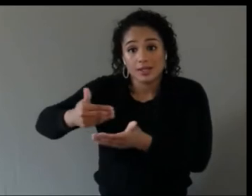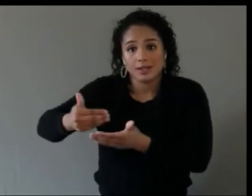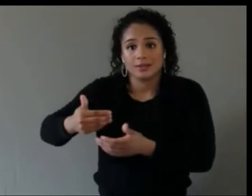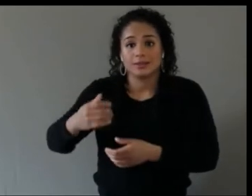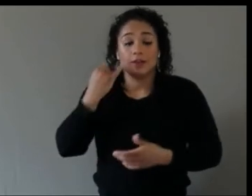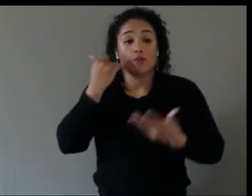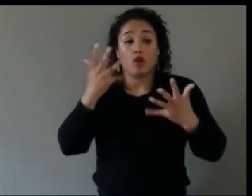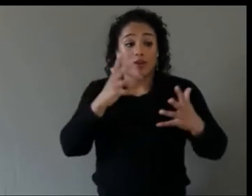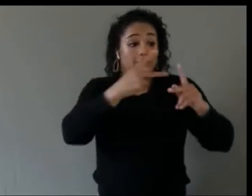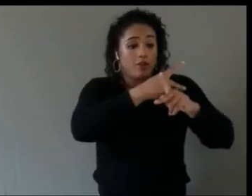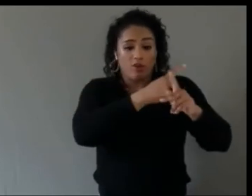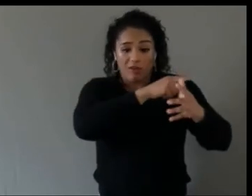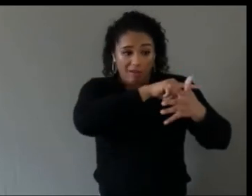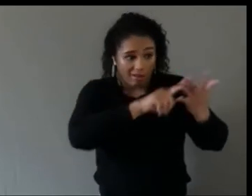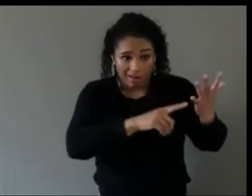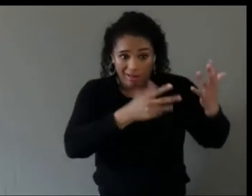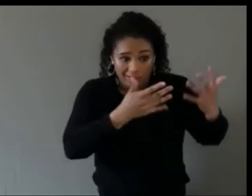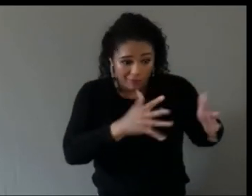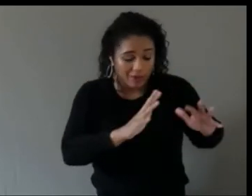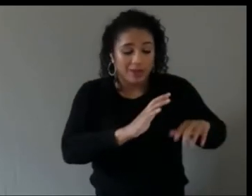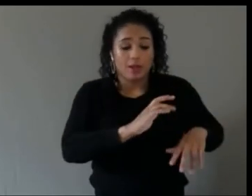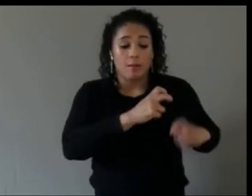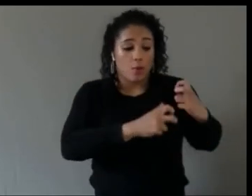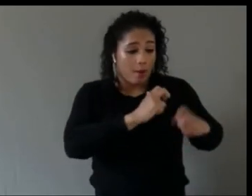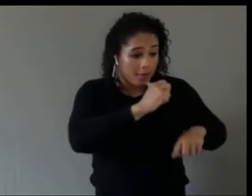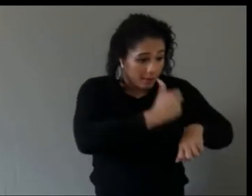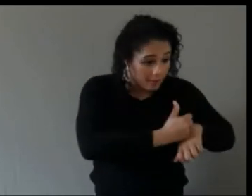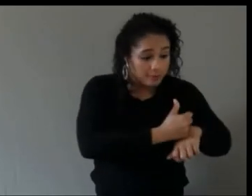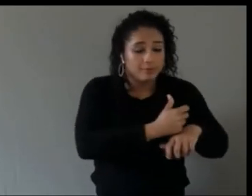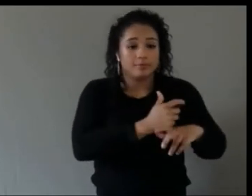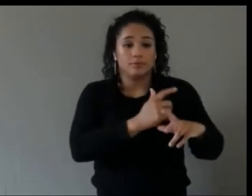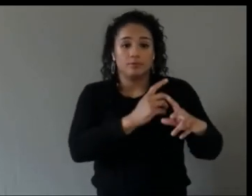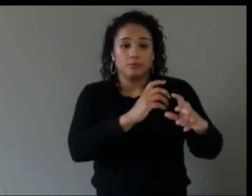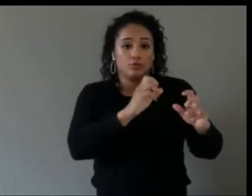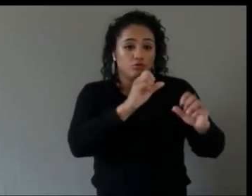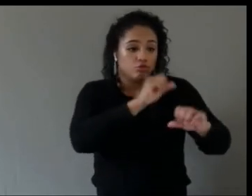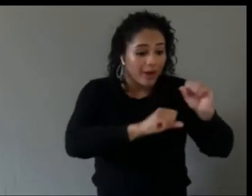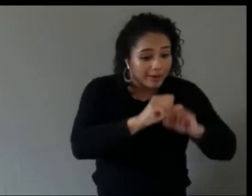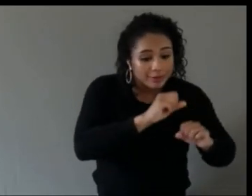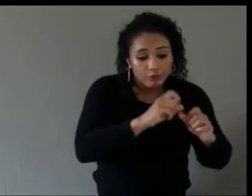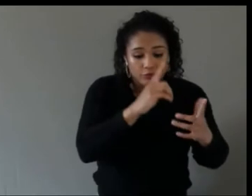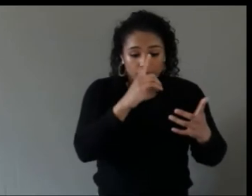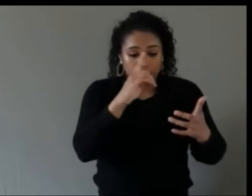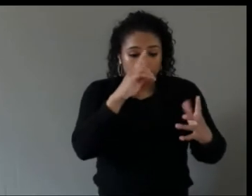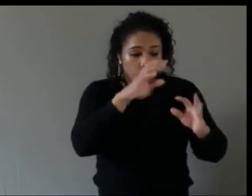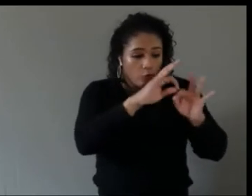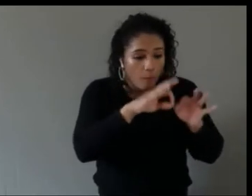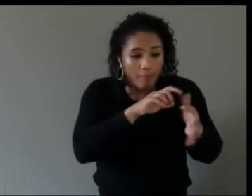A strategy is formed and all that stuff, and you should probably be doing this on a parallel basis.